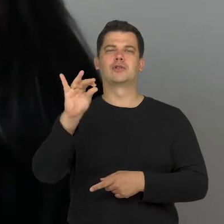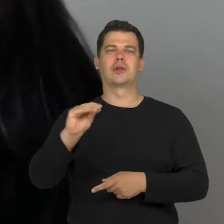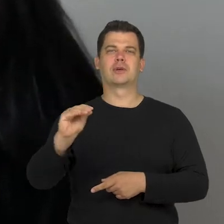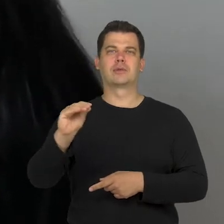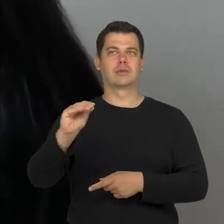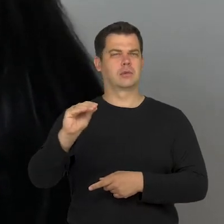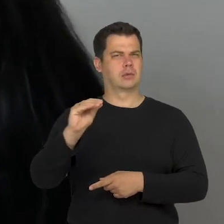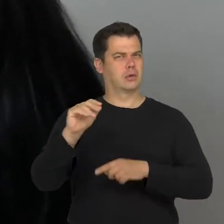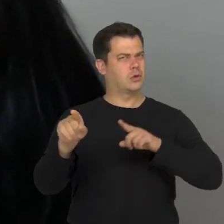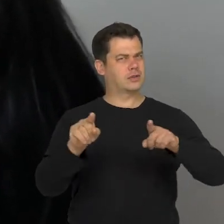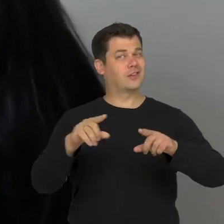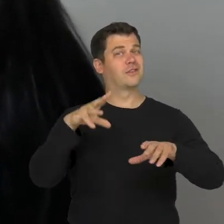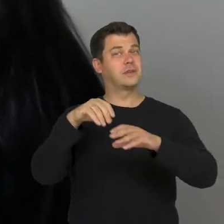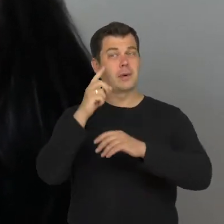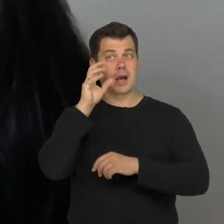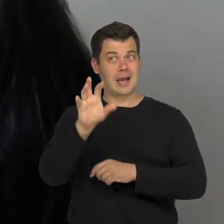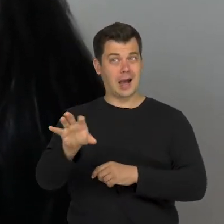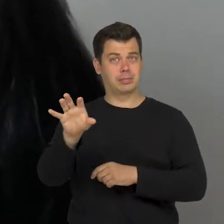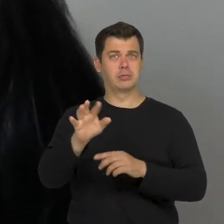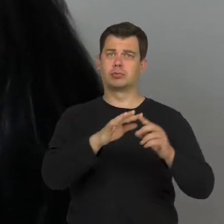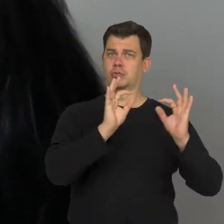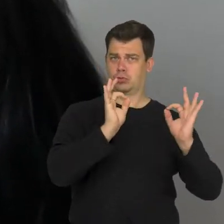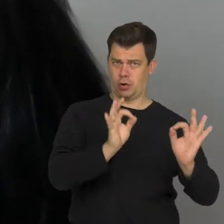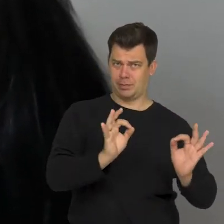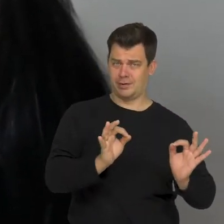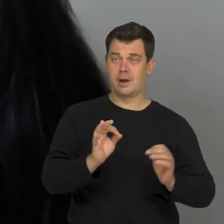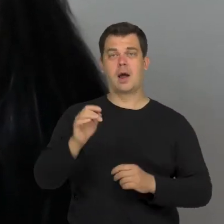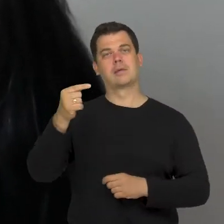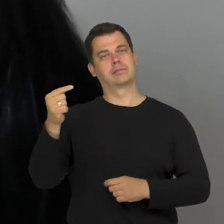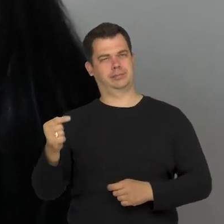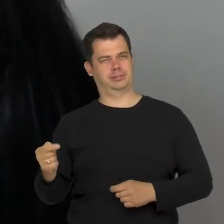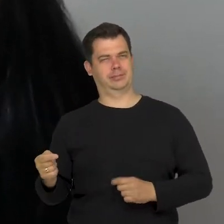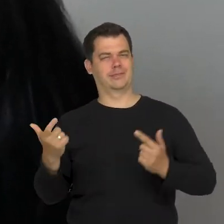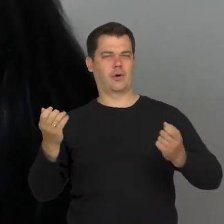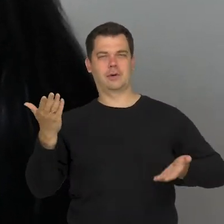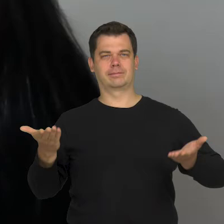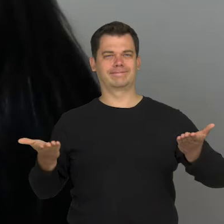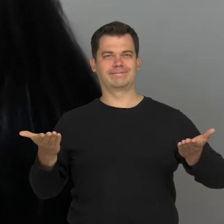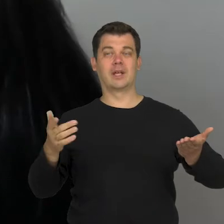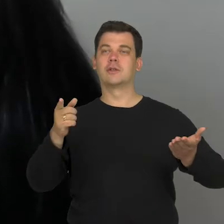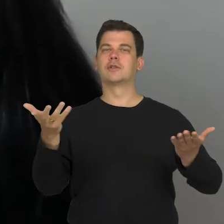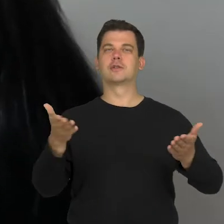The acceptable and the unacceptable look and this forms the boarder